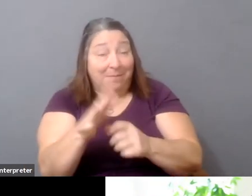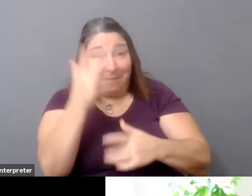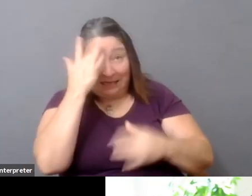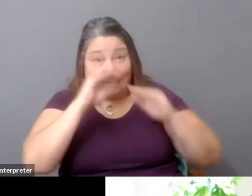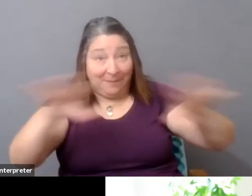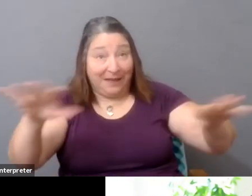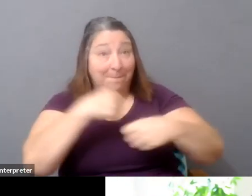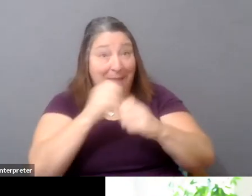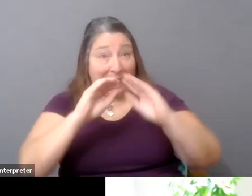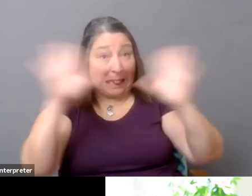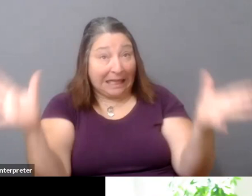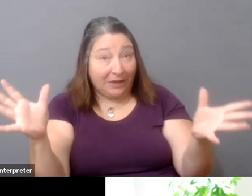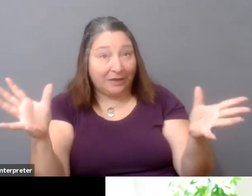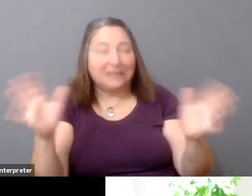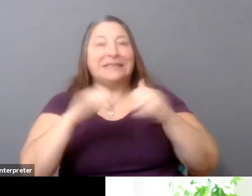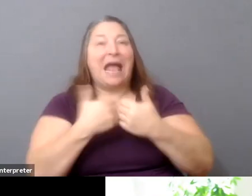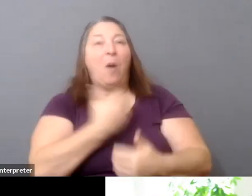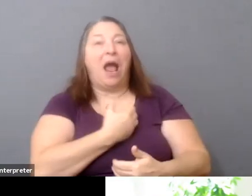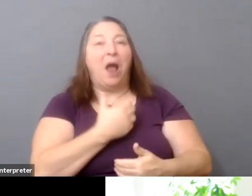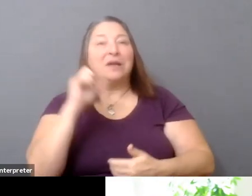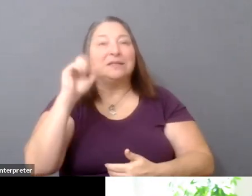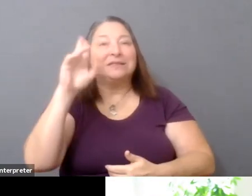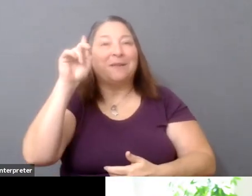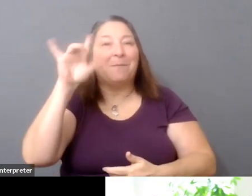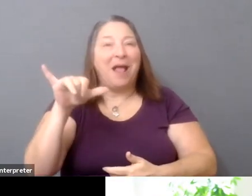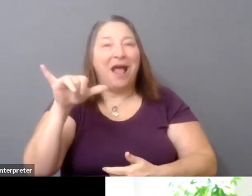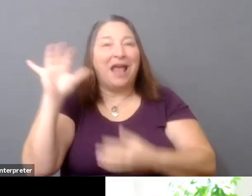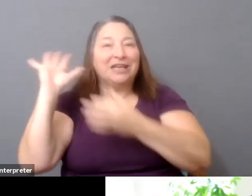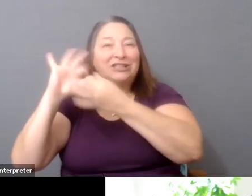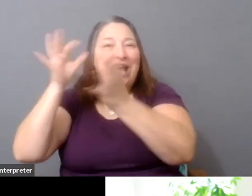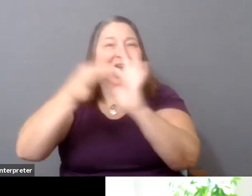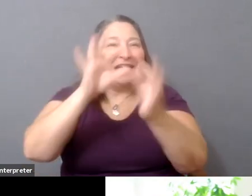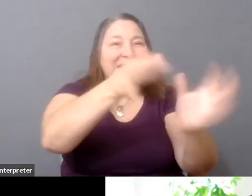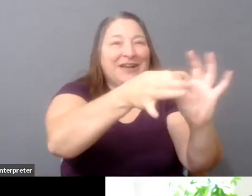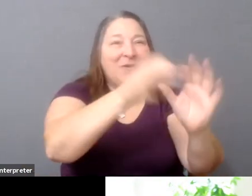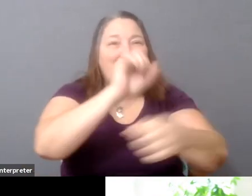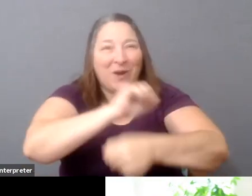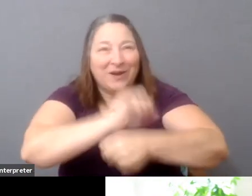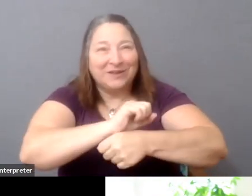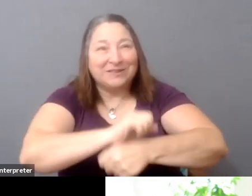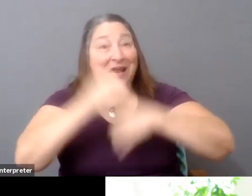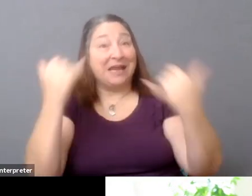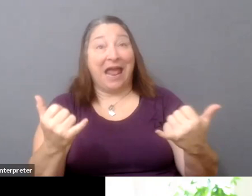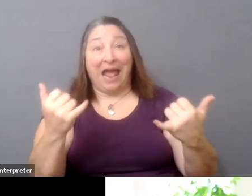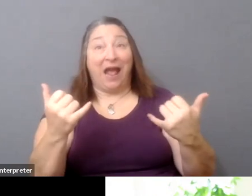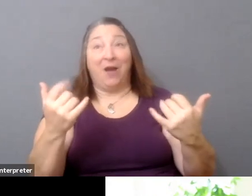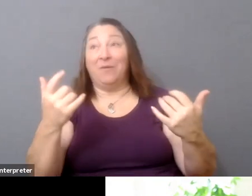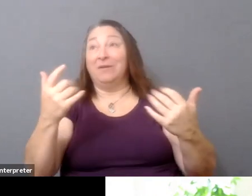is the way our supply chain works because there's suddenly been a complete shutdown of certain nodes